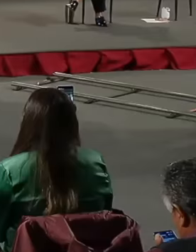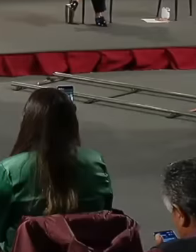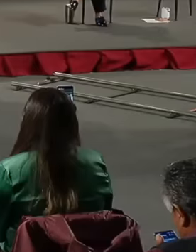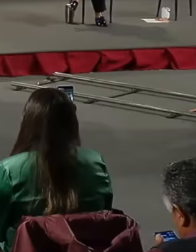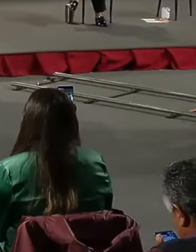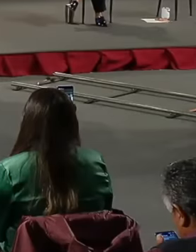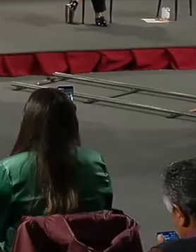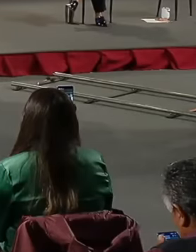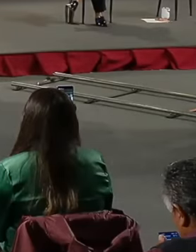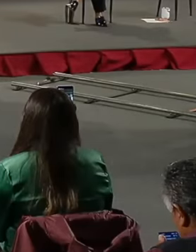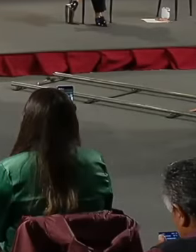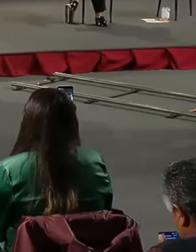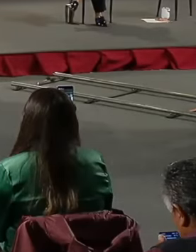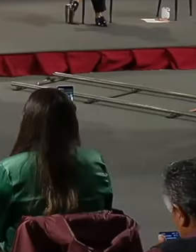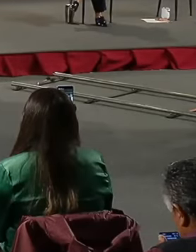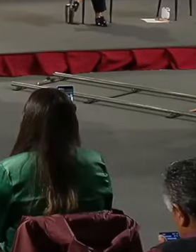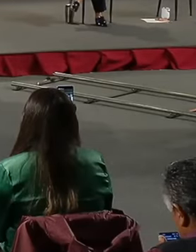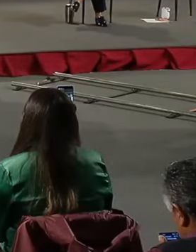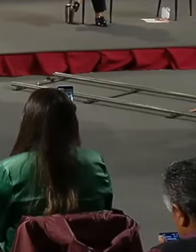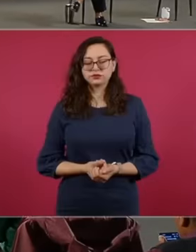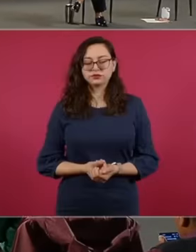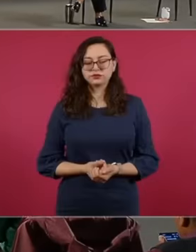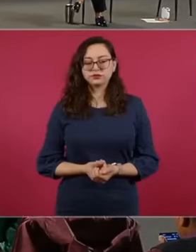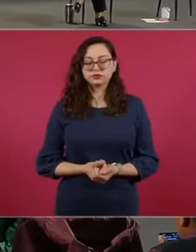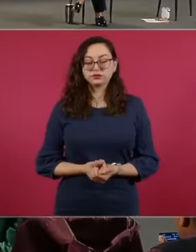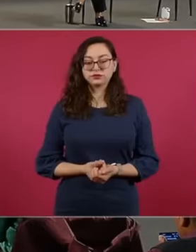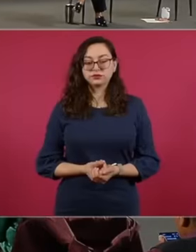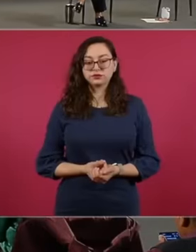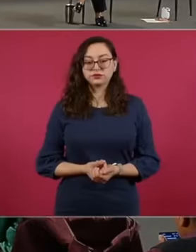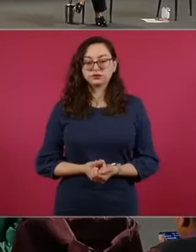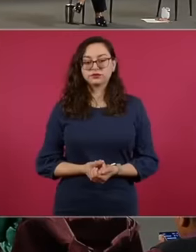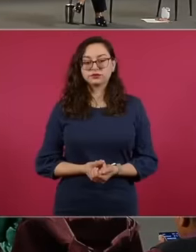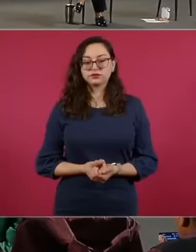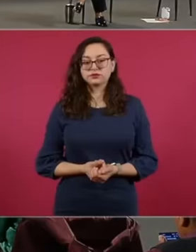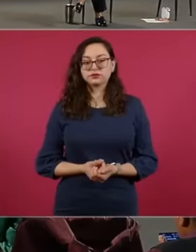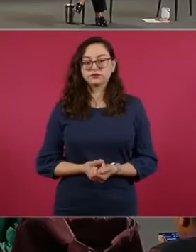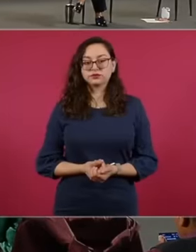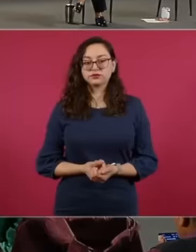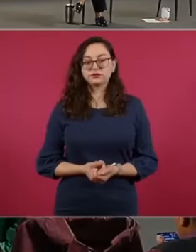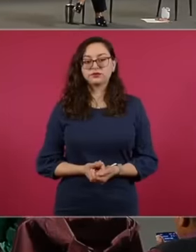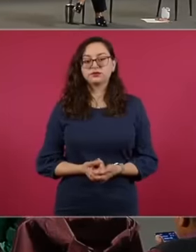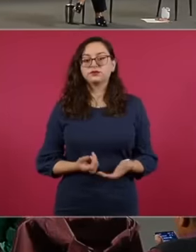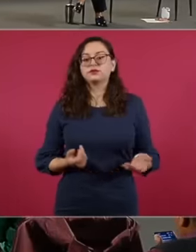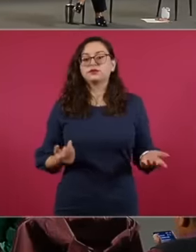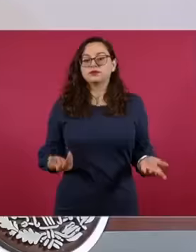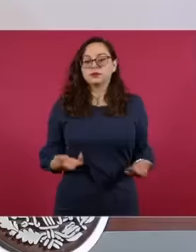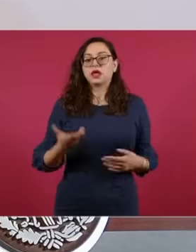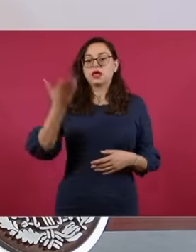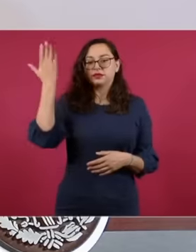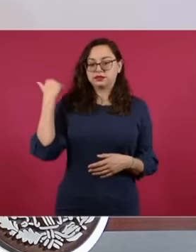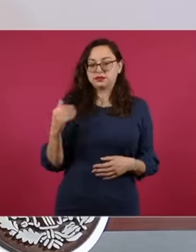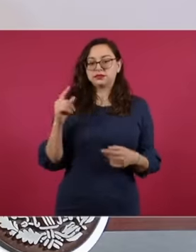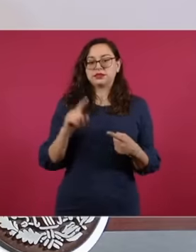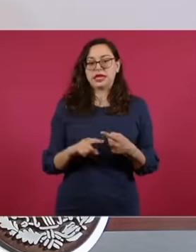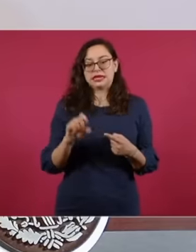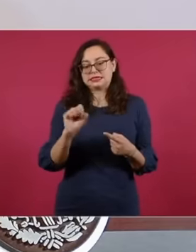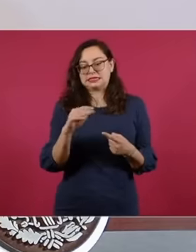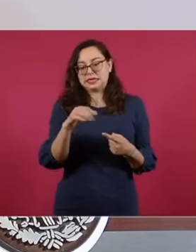environmental authorities, to the Semarnat, in this case also to Profepa and to the authorities that handle